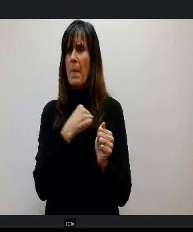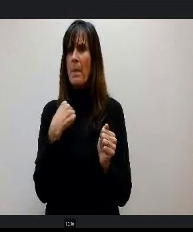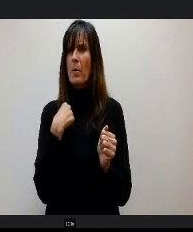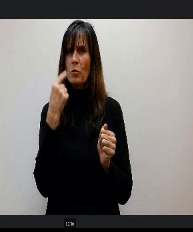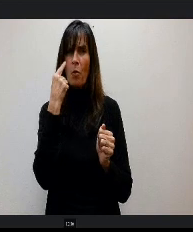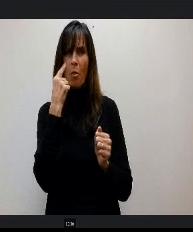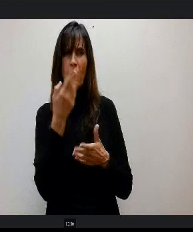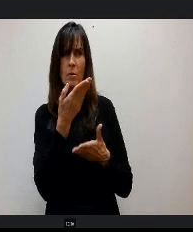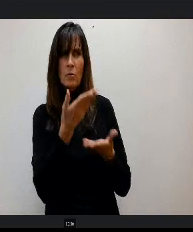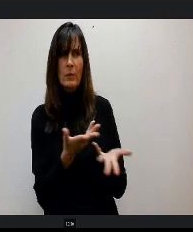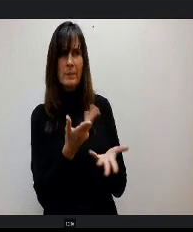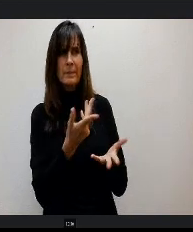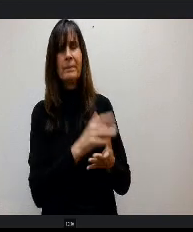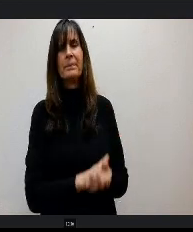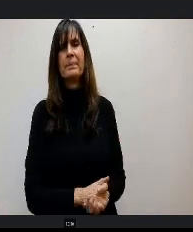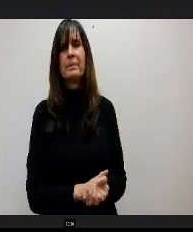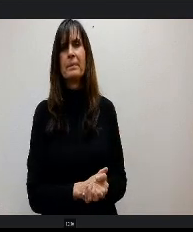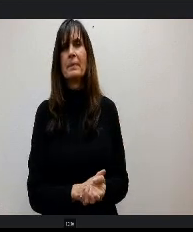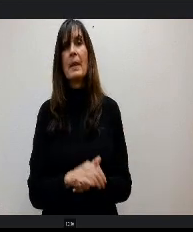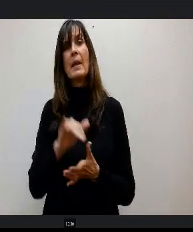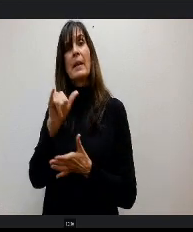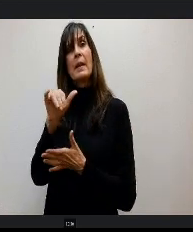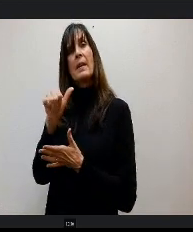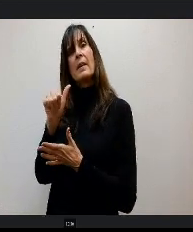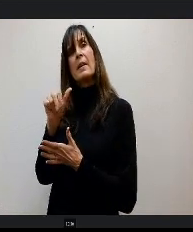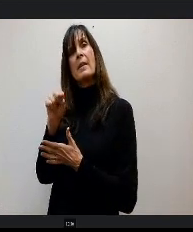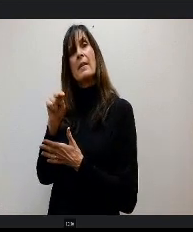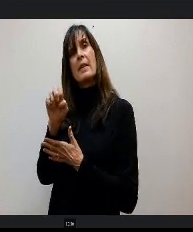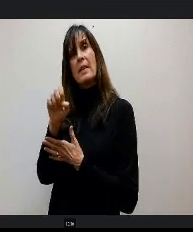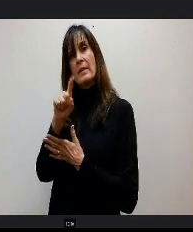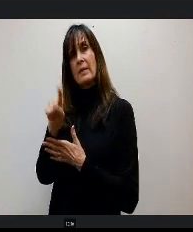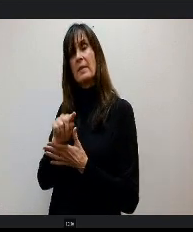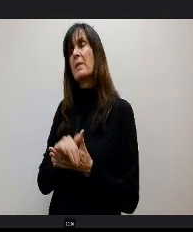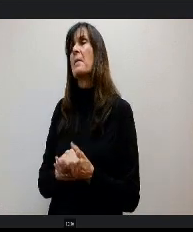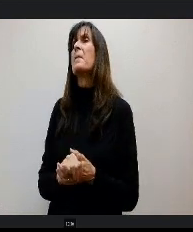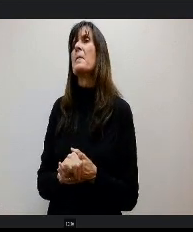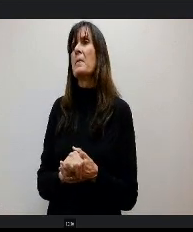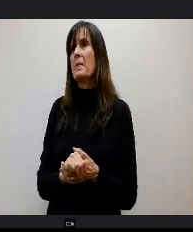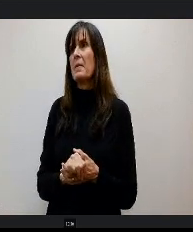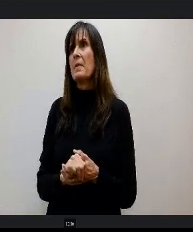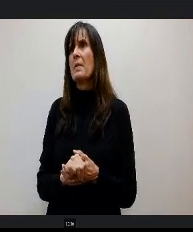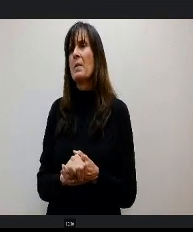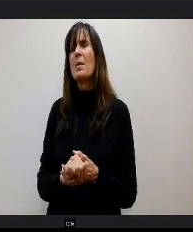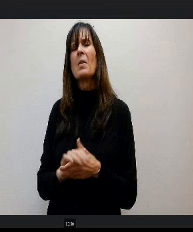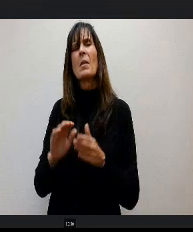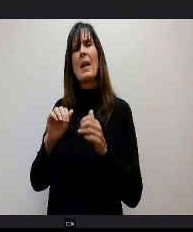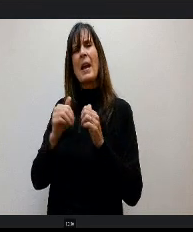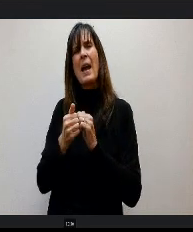Misses Yunus, OK so the How does the $23 increase